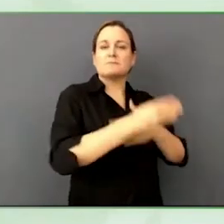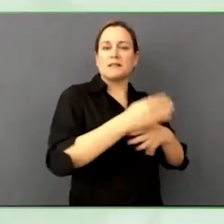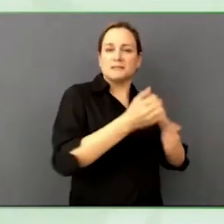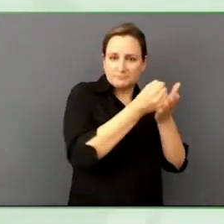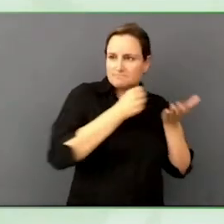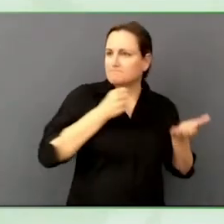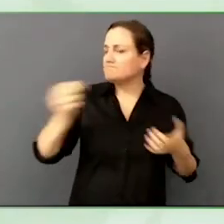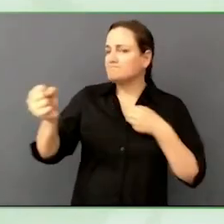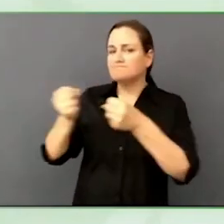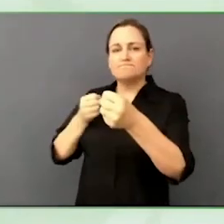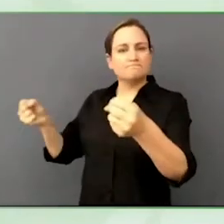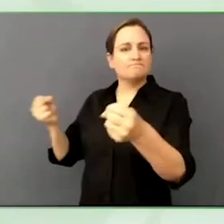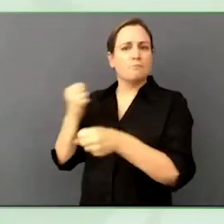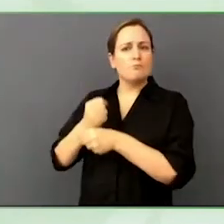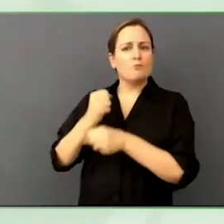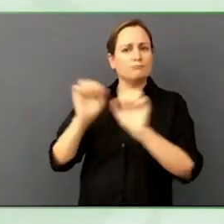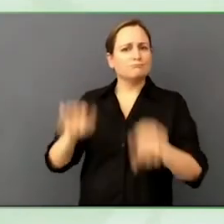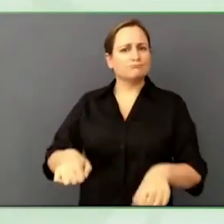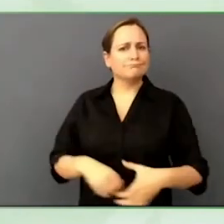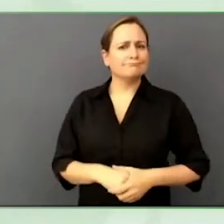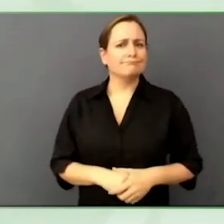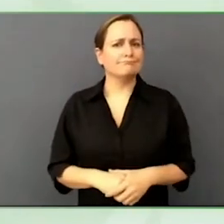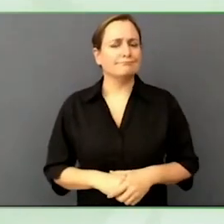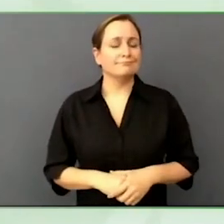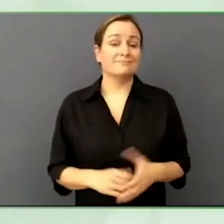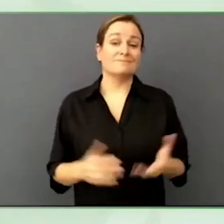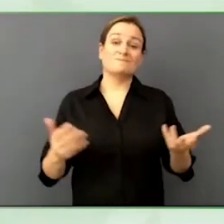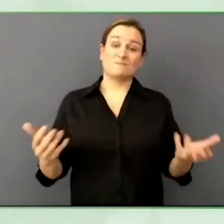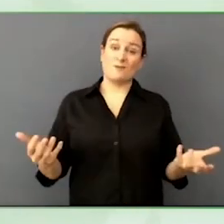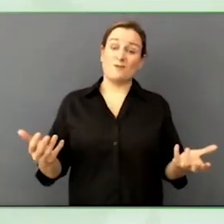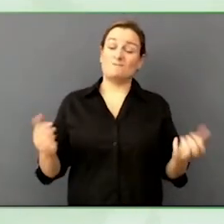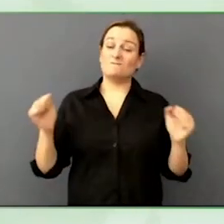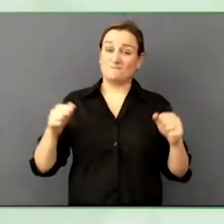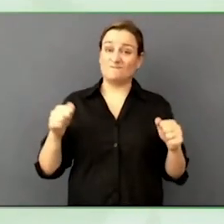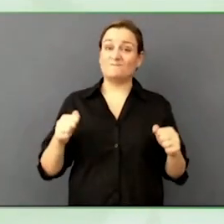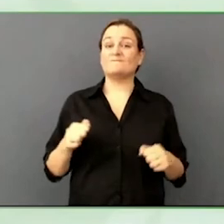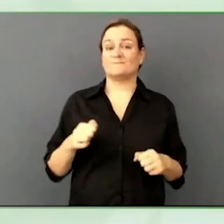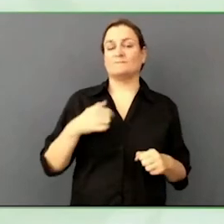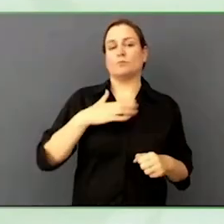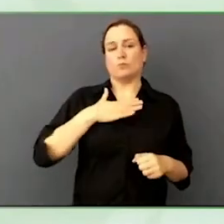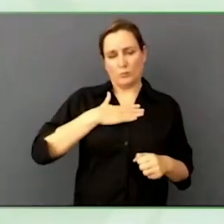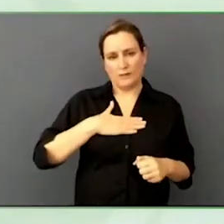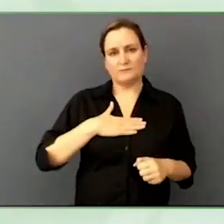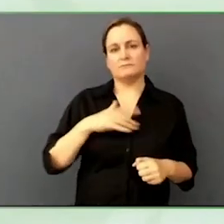Eventually we want to expand to developing countries at no cost and allow them to attend training.